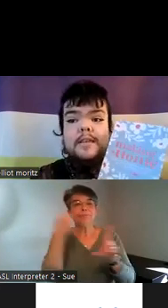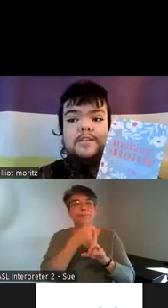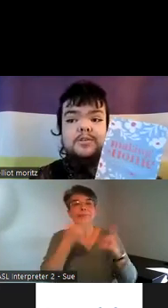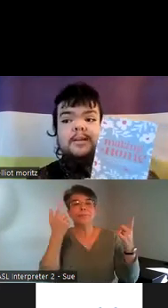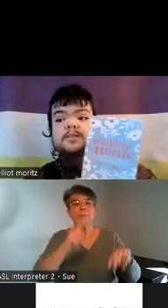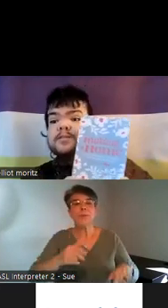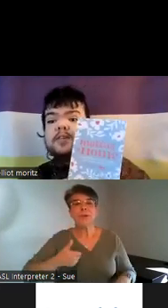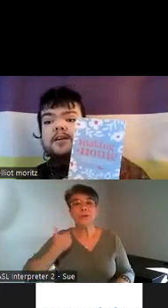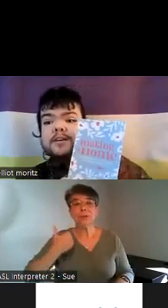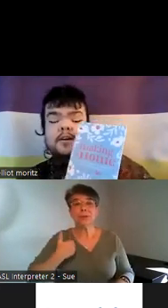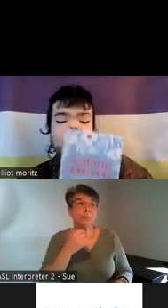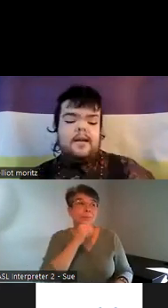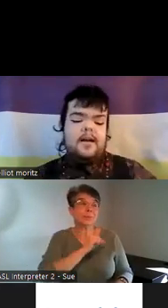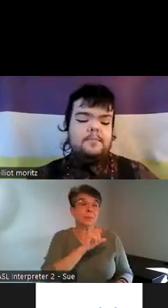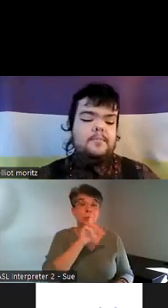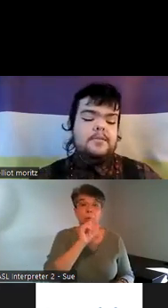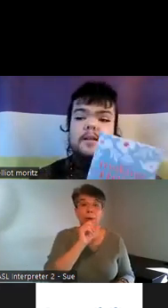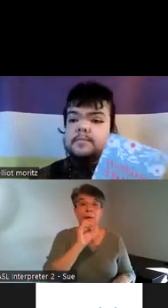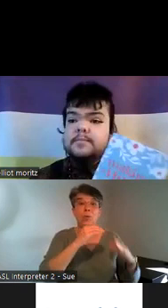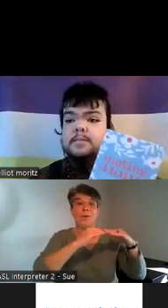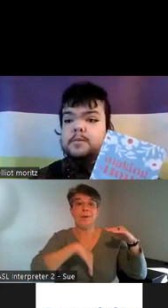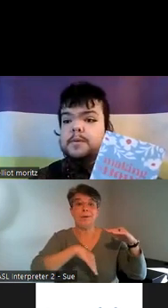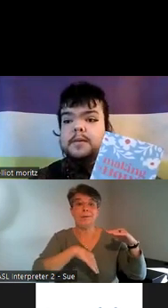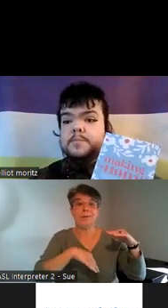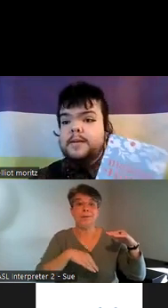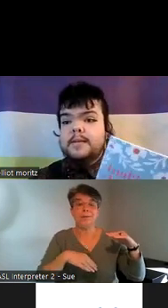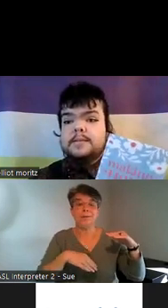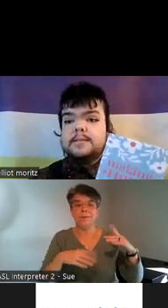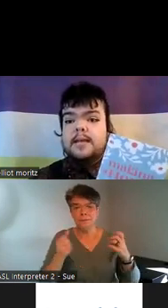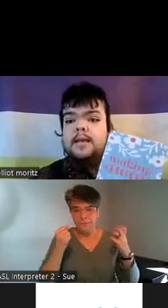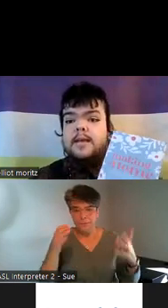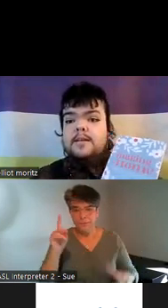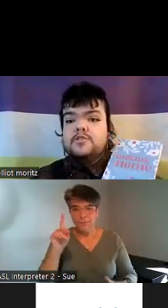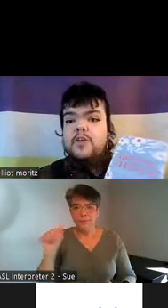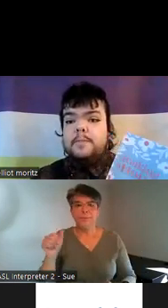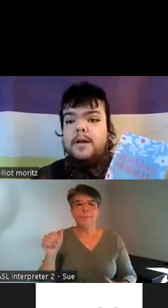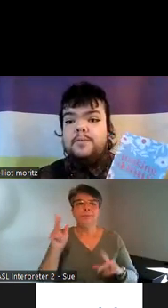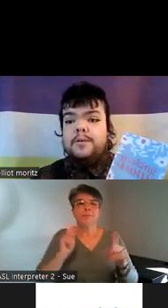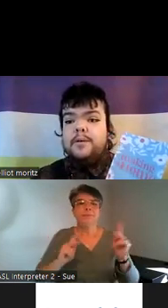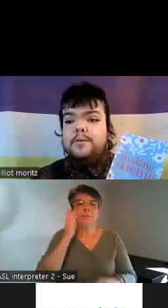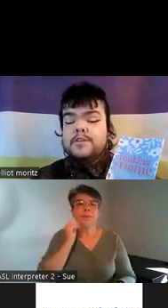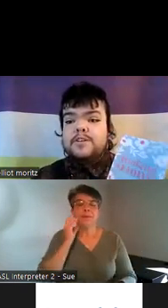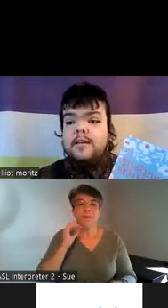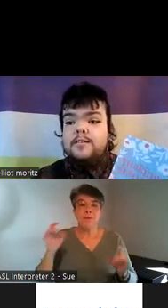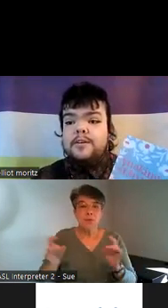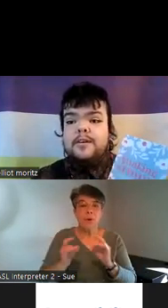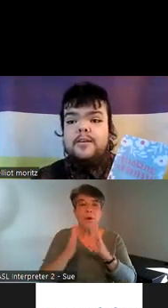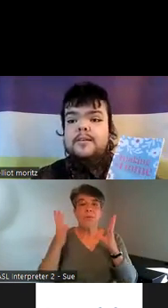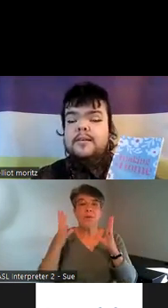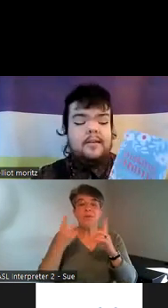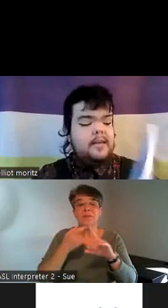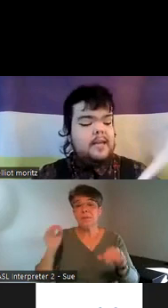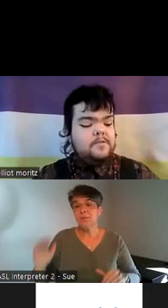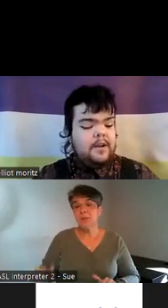in your 20s or younger um lots of disabled people experience trauma throughout their childhood it's